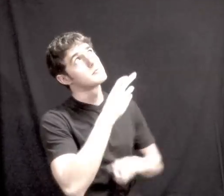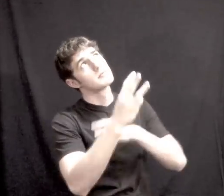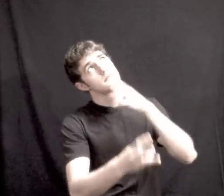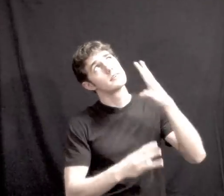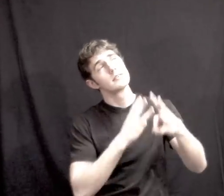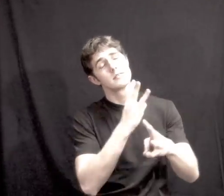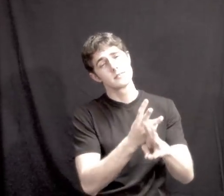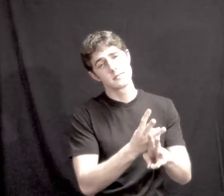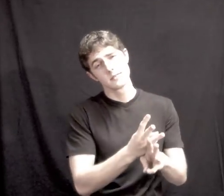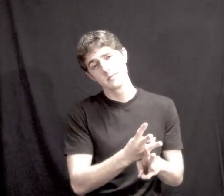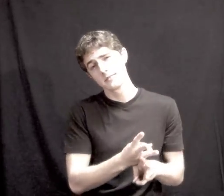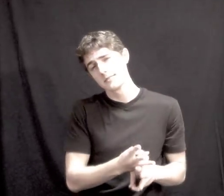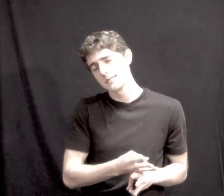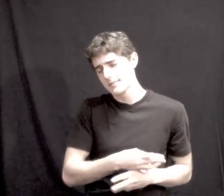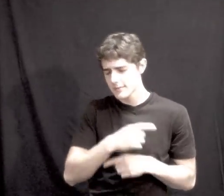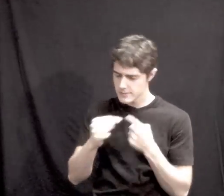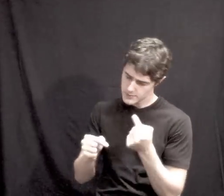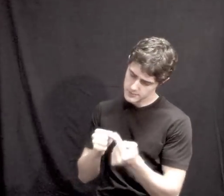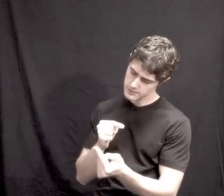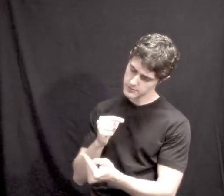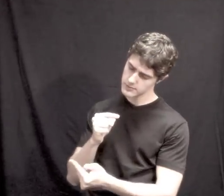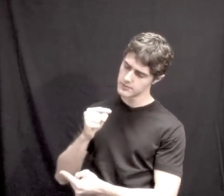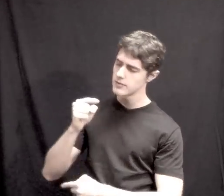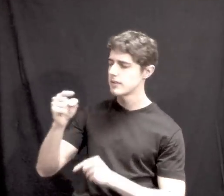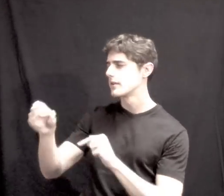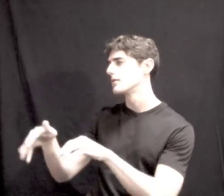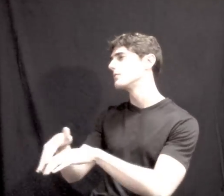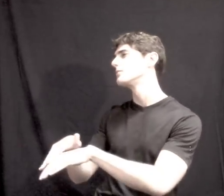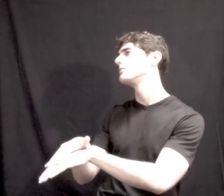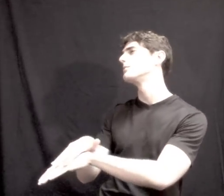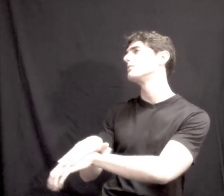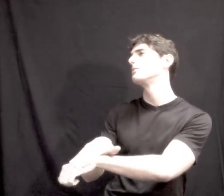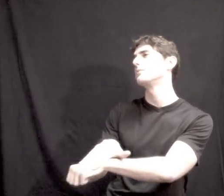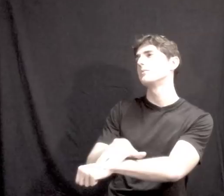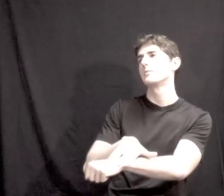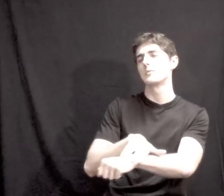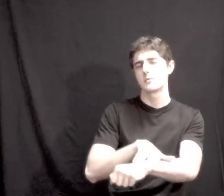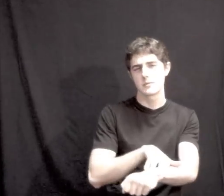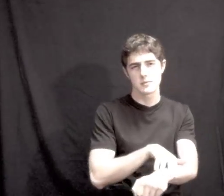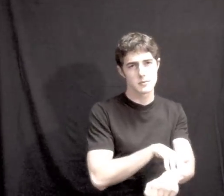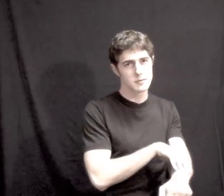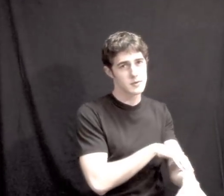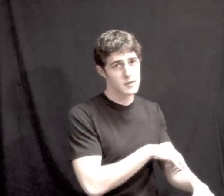That planet Earth turns slowly WORLD ROTATE SLOW